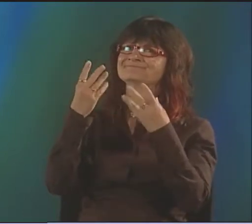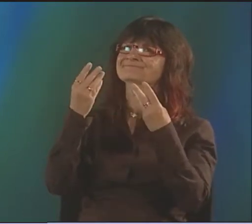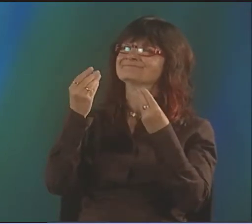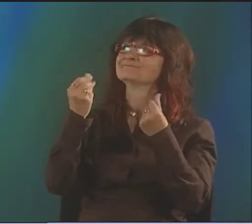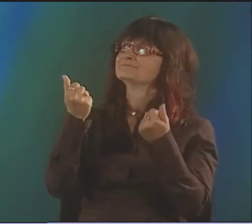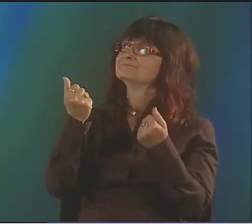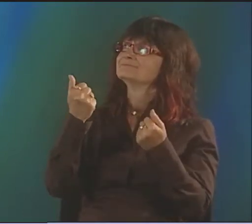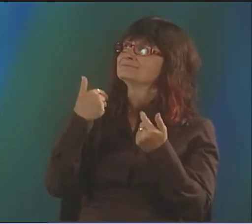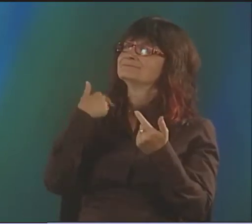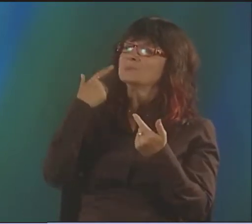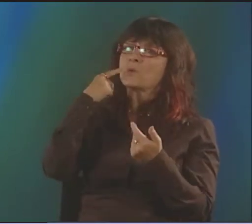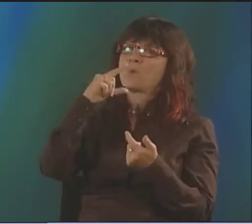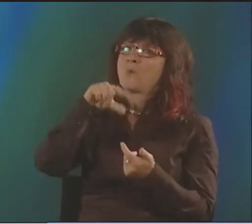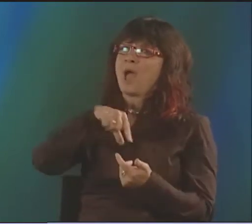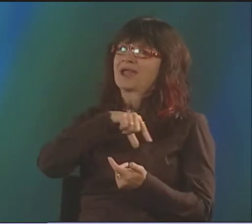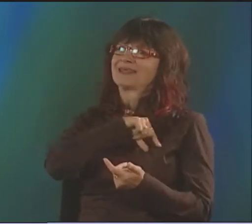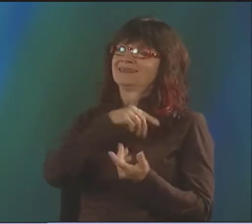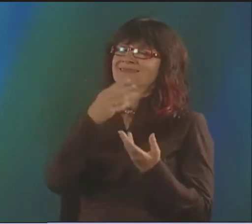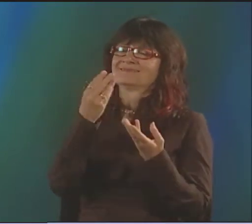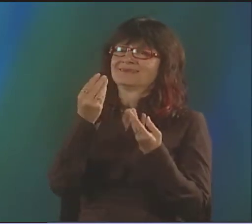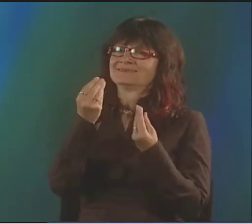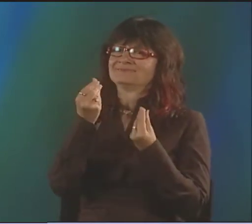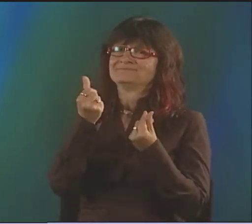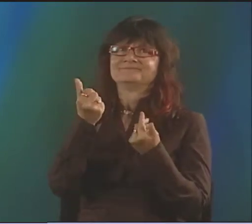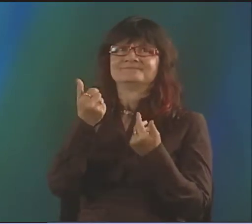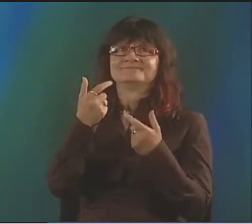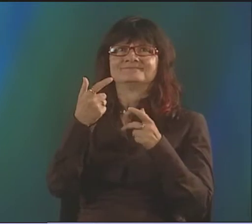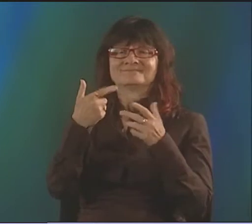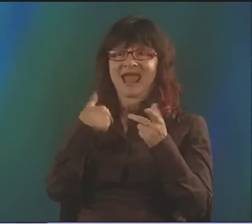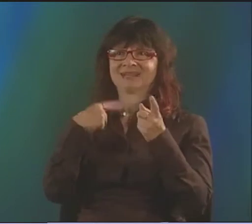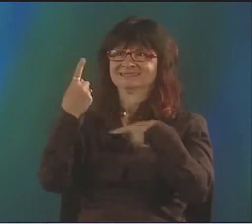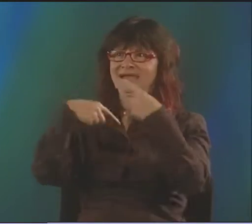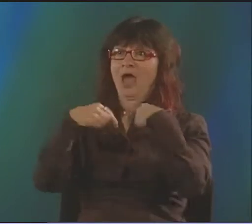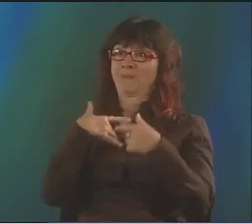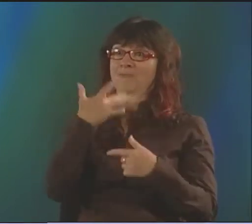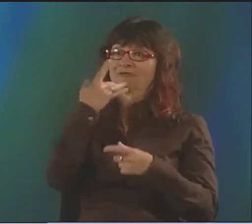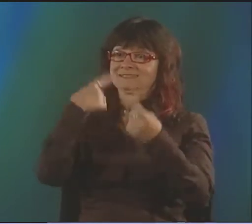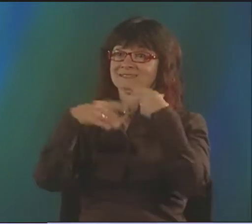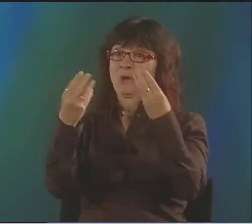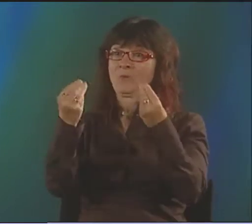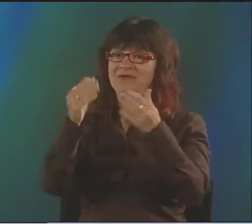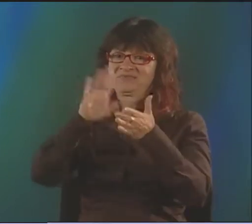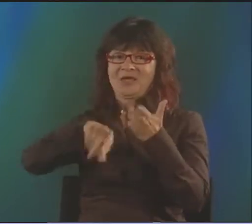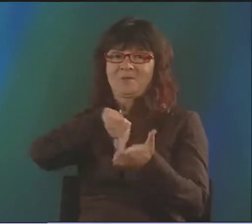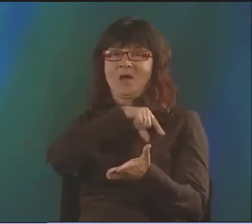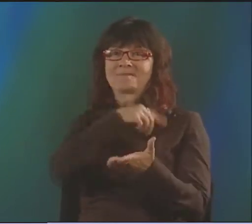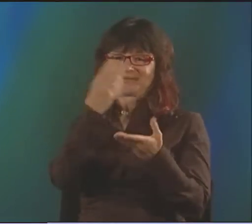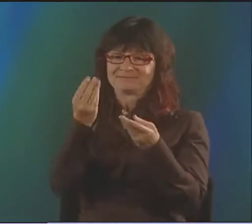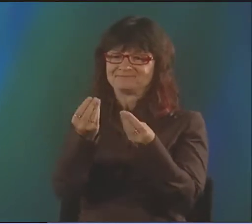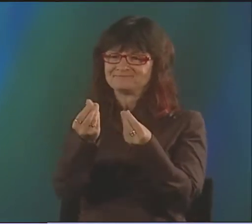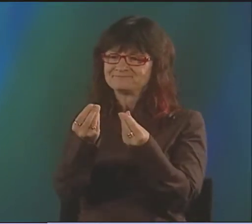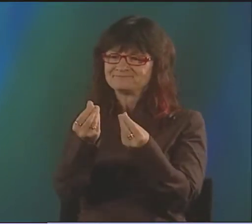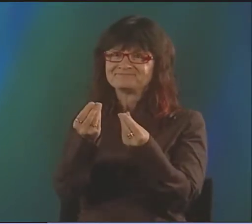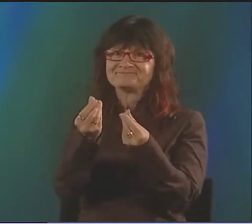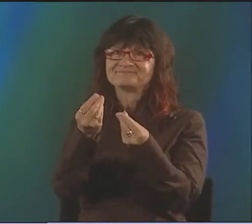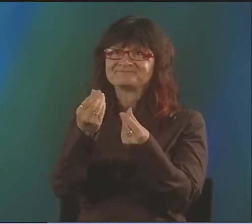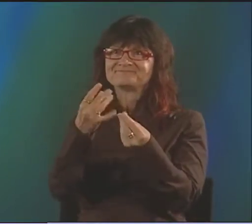I THINK THAT SOMETIMES SIGN LANGUAGE QUALITY-- AND I USE THIS SIGN FOR QUALITY.